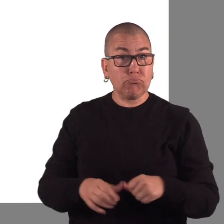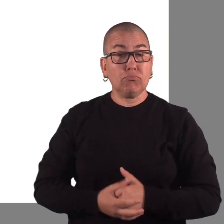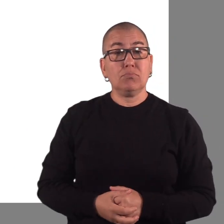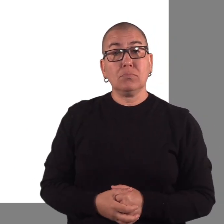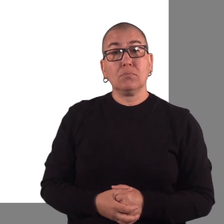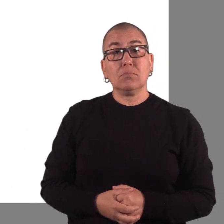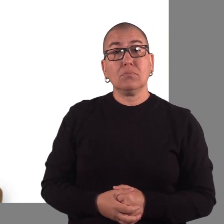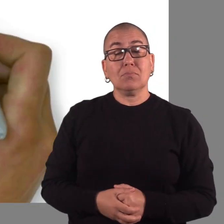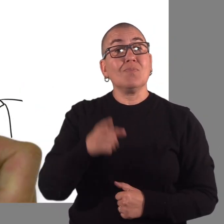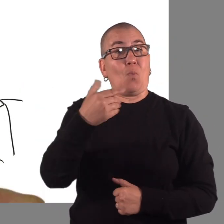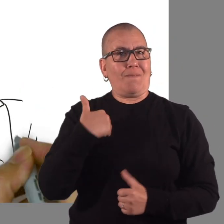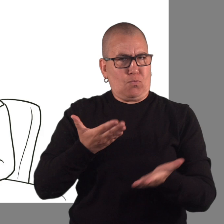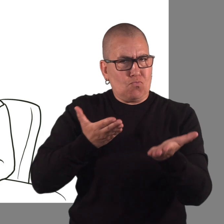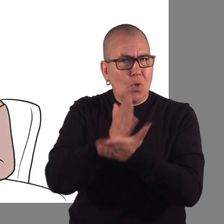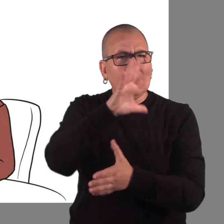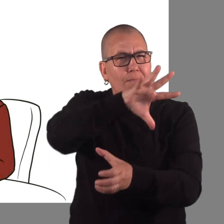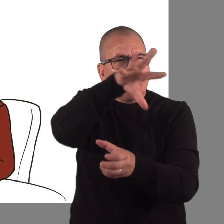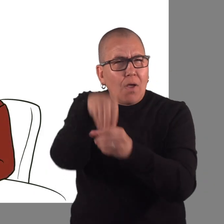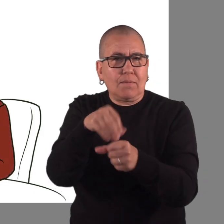You have a right to participate in decision making